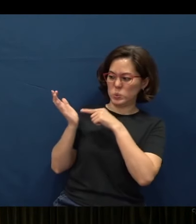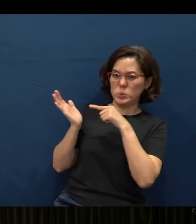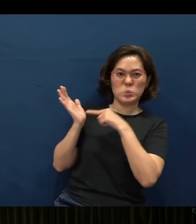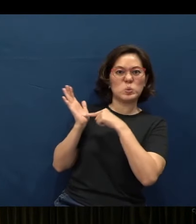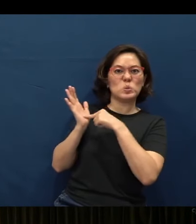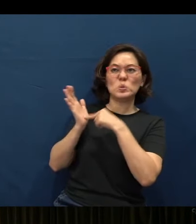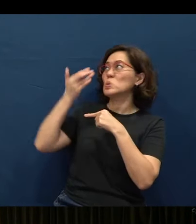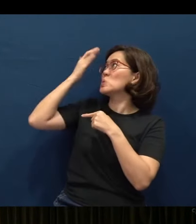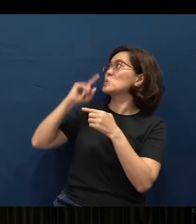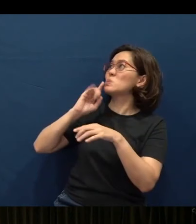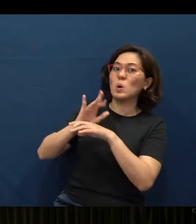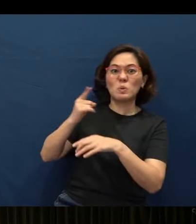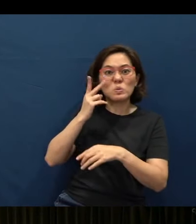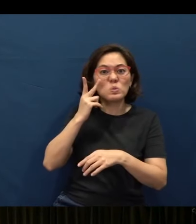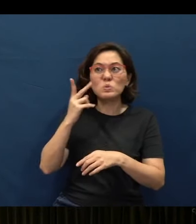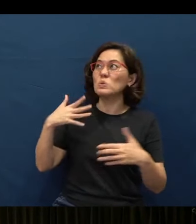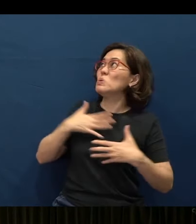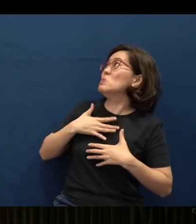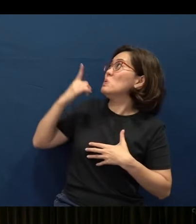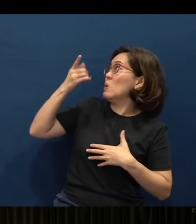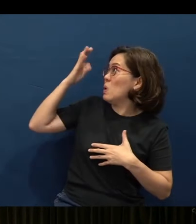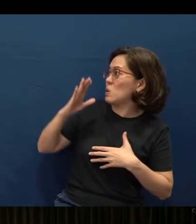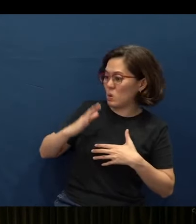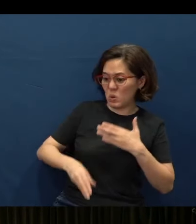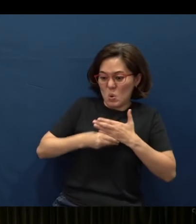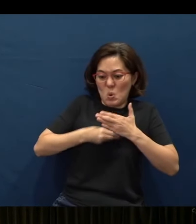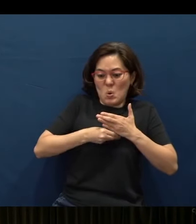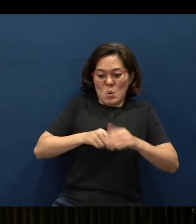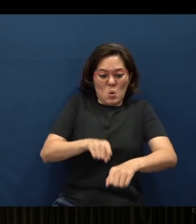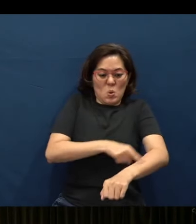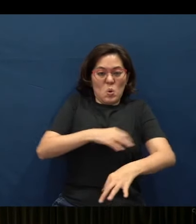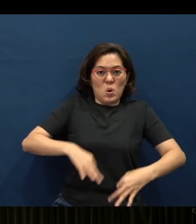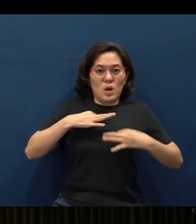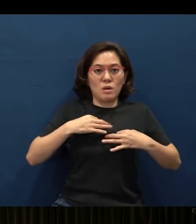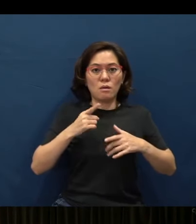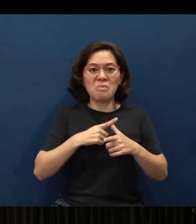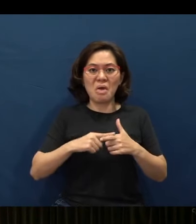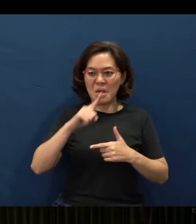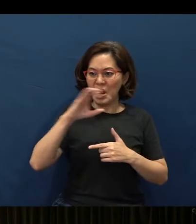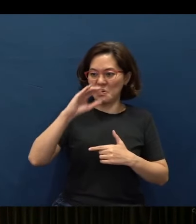God says the fear of the Lord adds length to life! I'm going to fear the Lord and the Lord 100% will give me a long life.